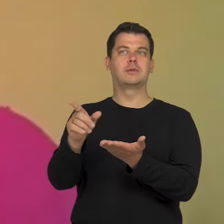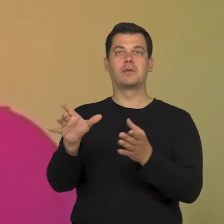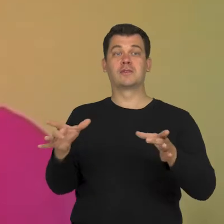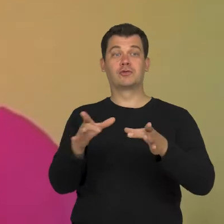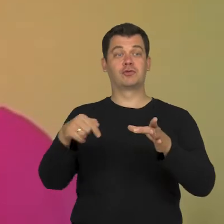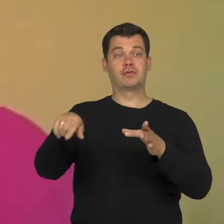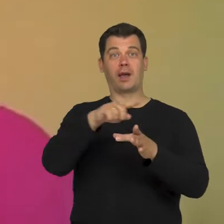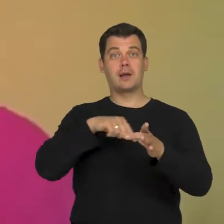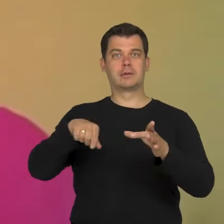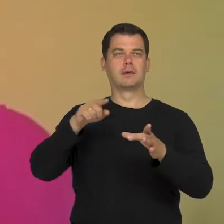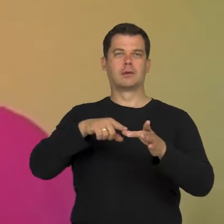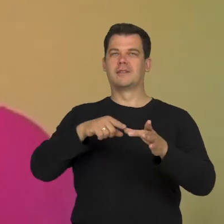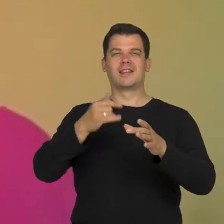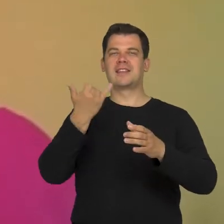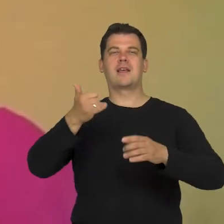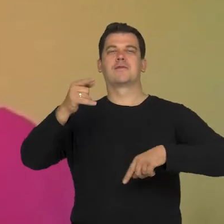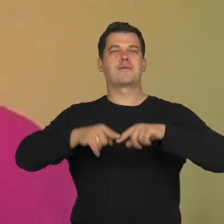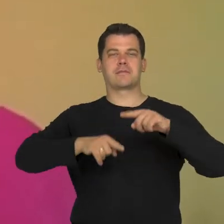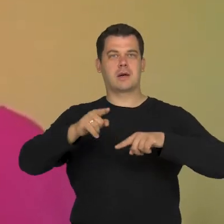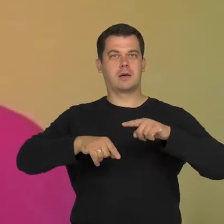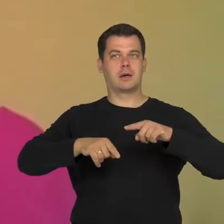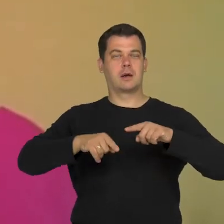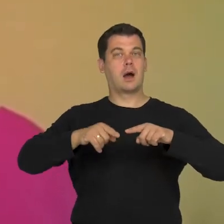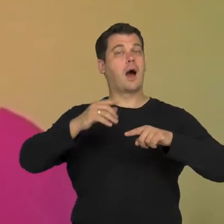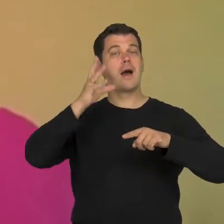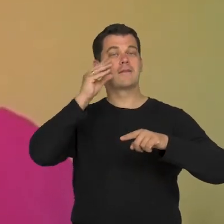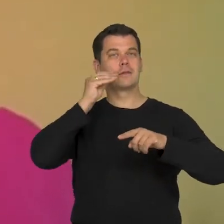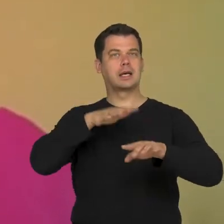but also how the system in which we live